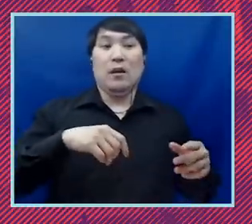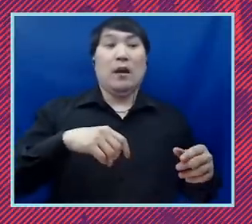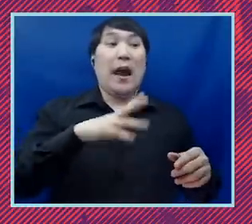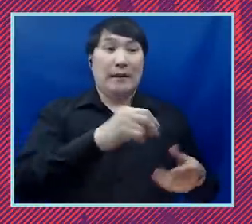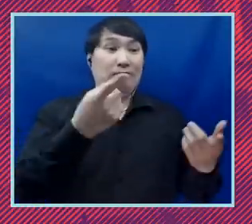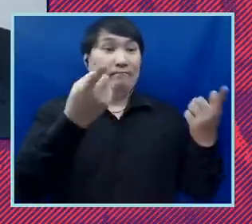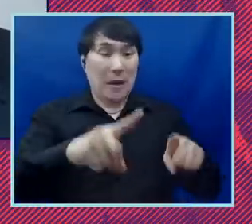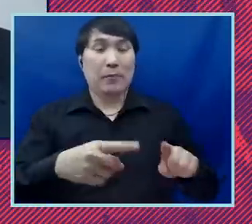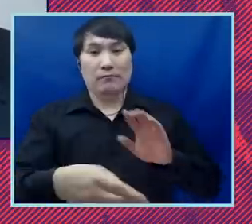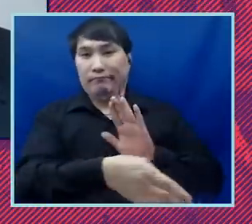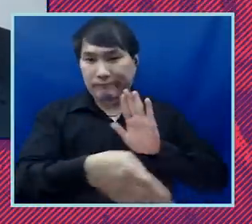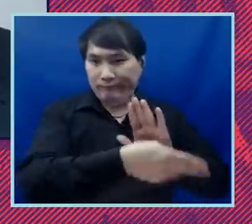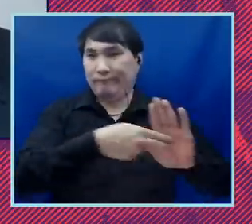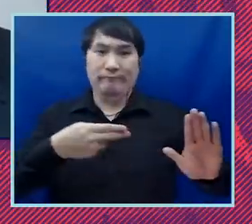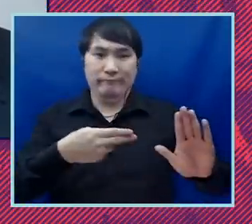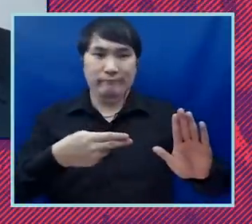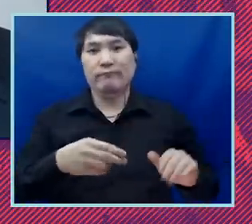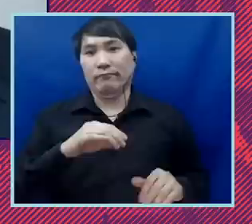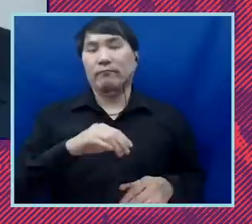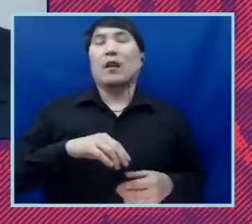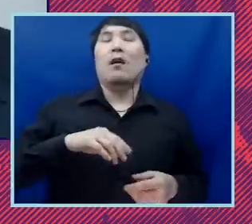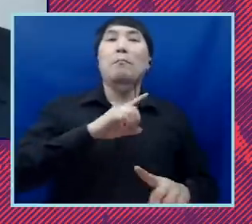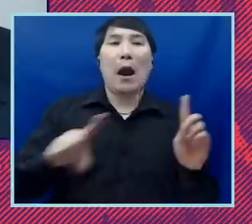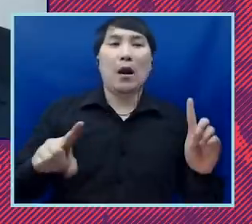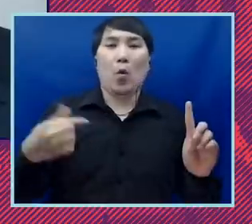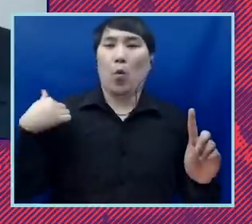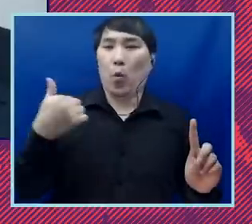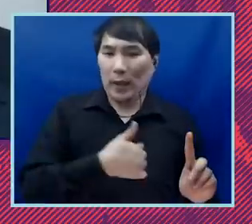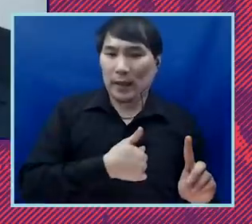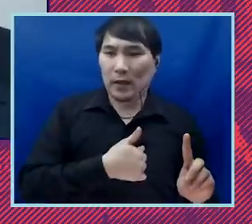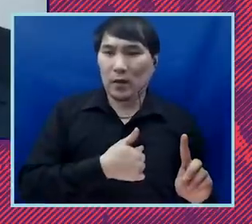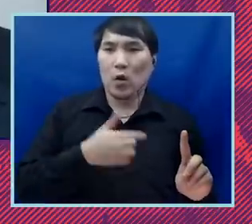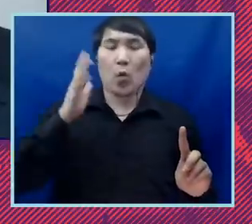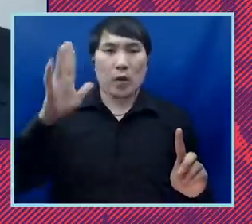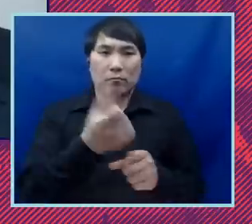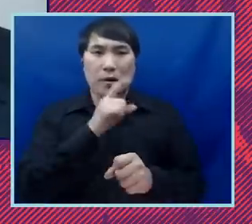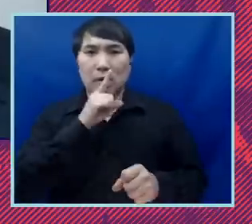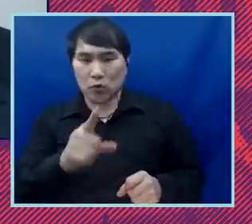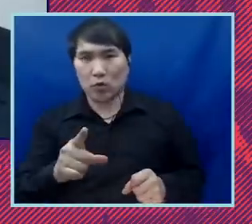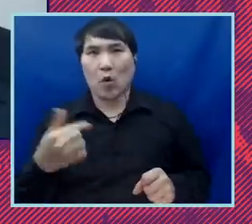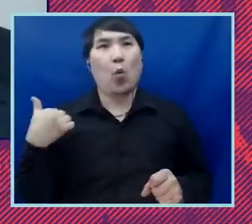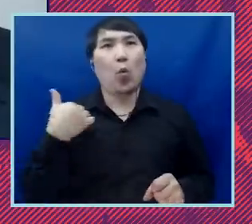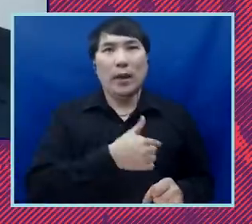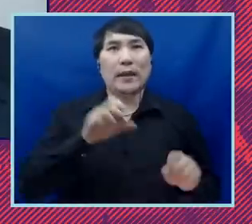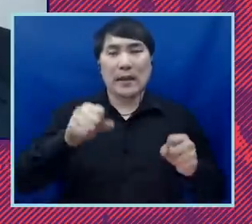we've decided to do as an institution is push down other channels to also seek accountability for the